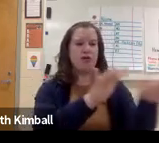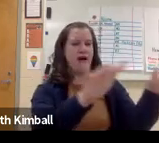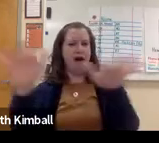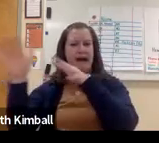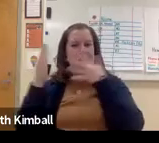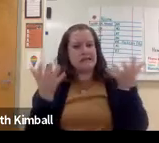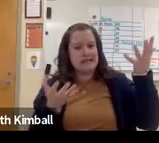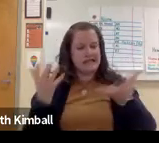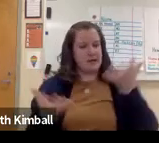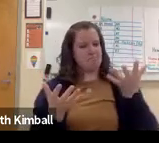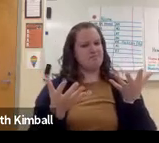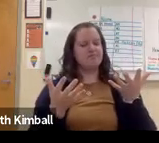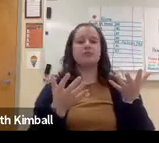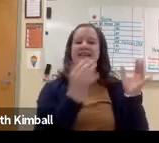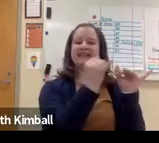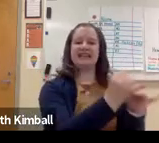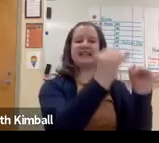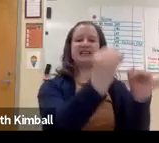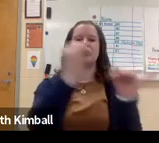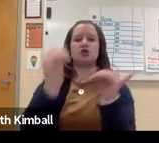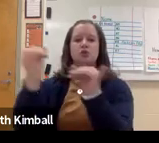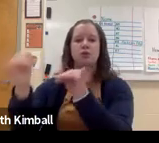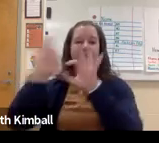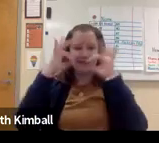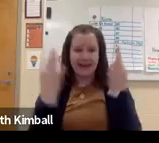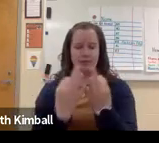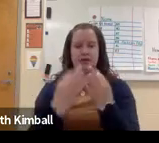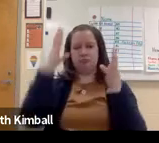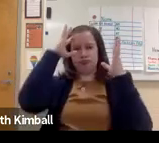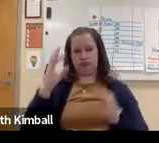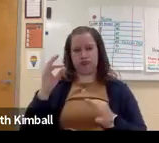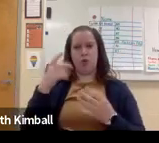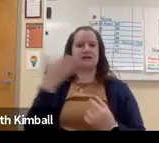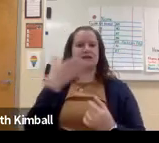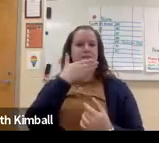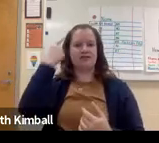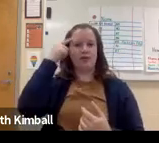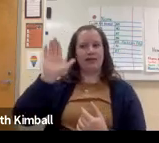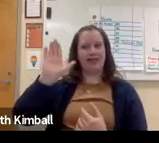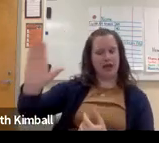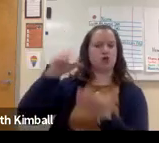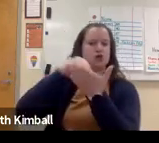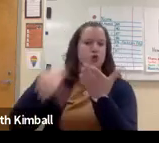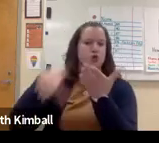They may put their child in a Deaf school. It is quite individualized, and it's a family decision.